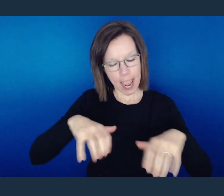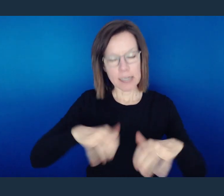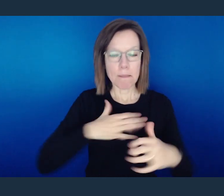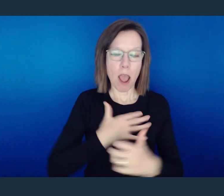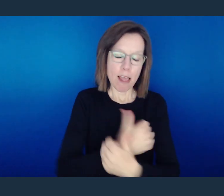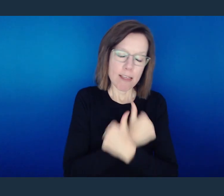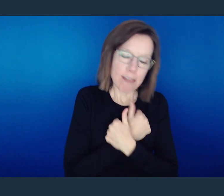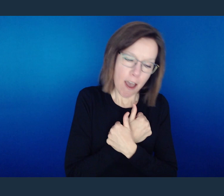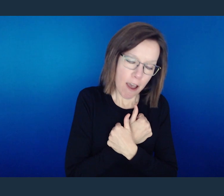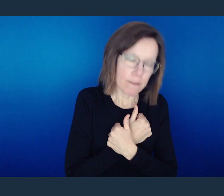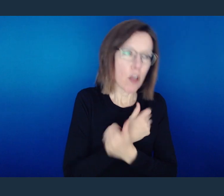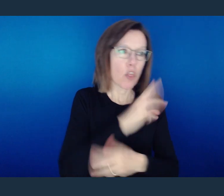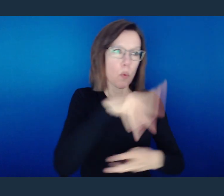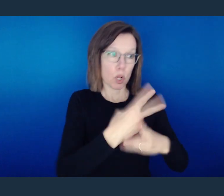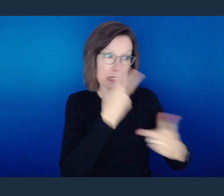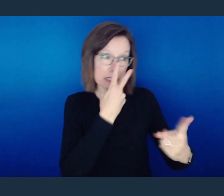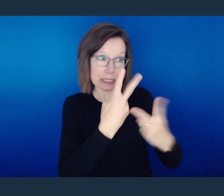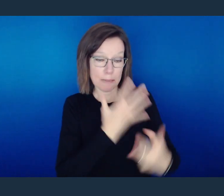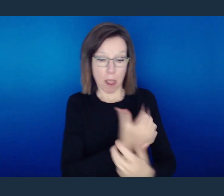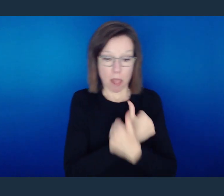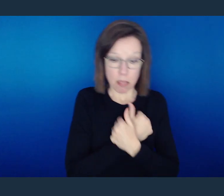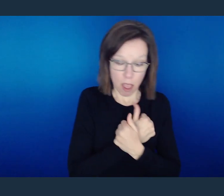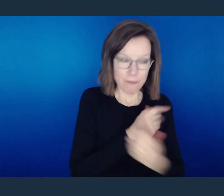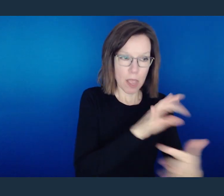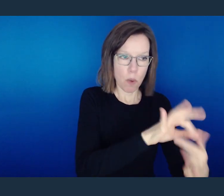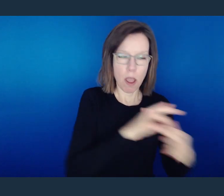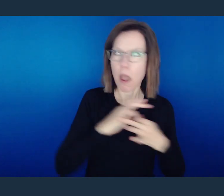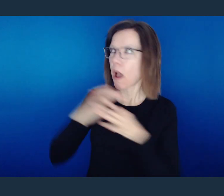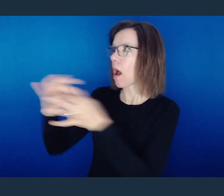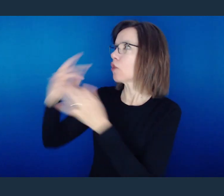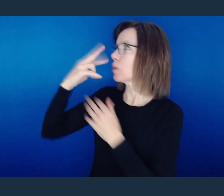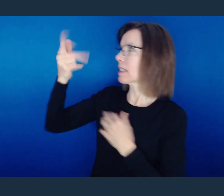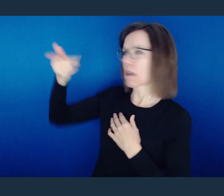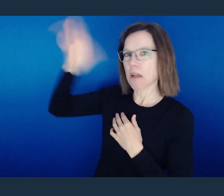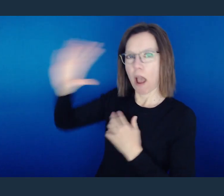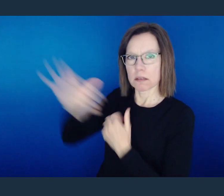Over the last week, my heart has been heavy, because I've looked at platforms and I've